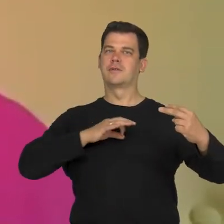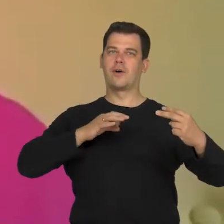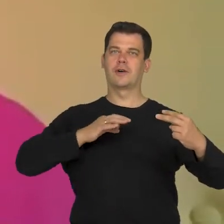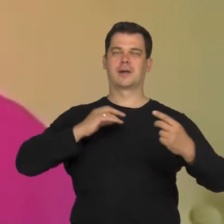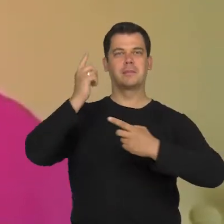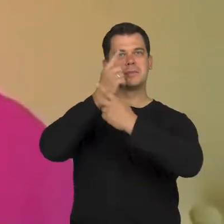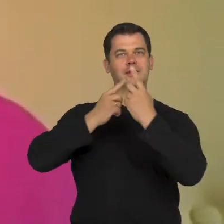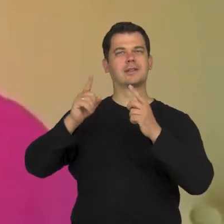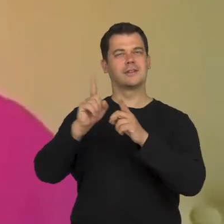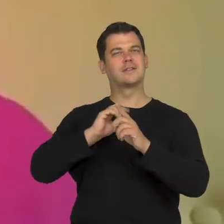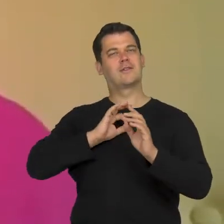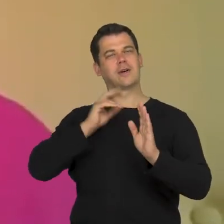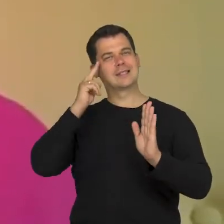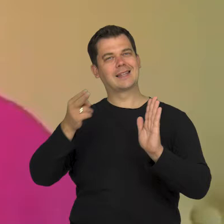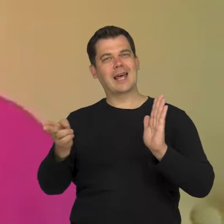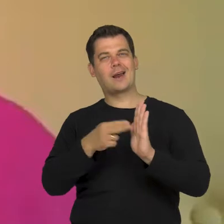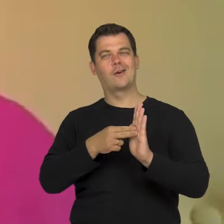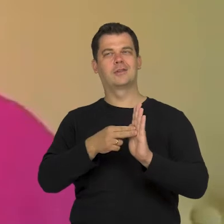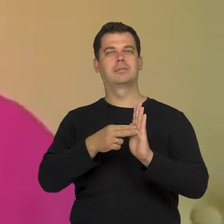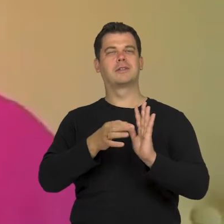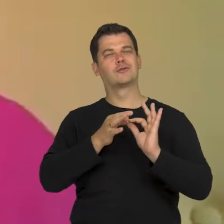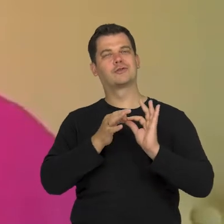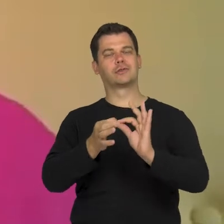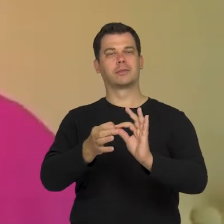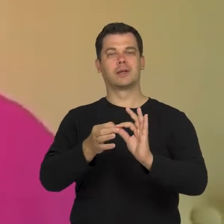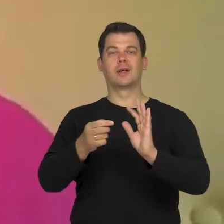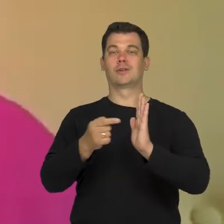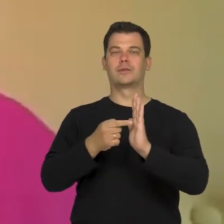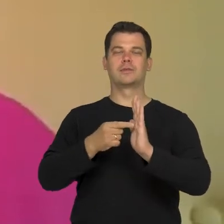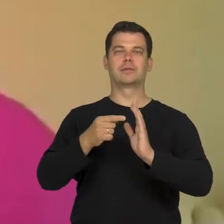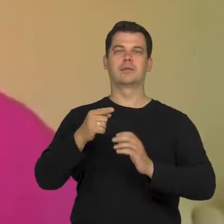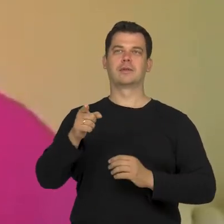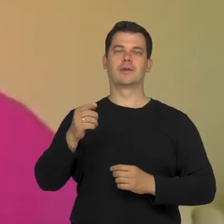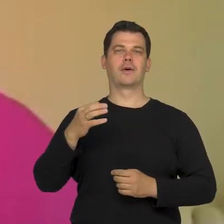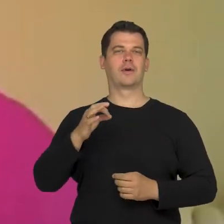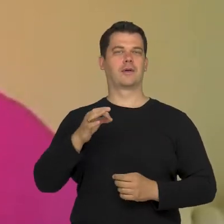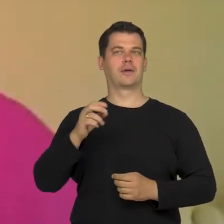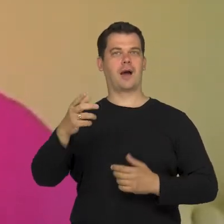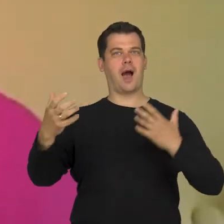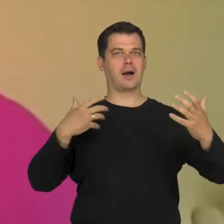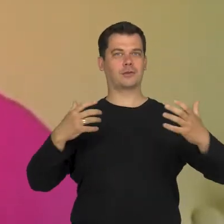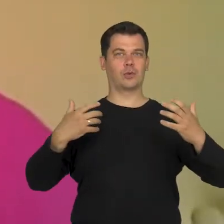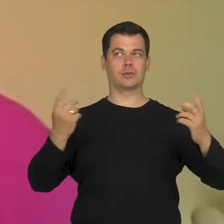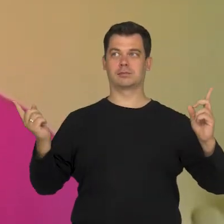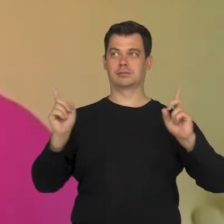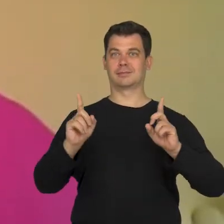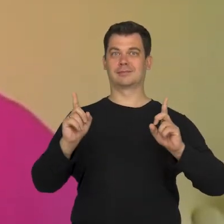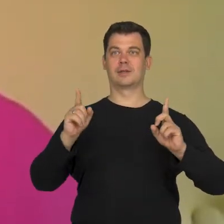stereotypes about actors with disabilities.